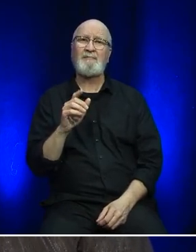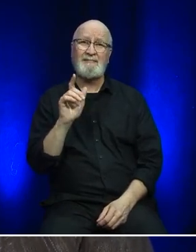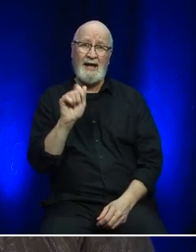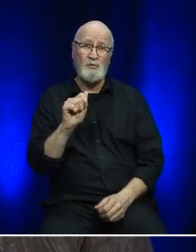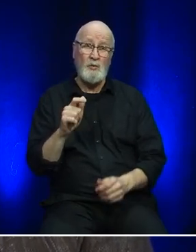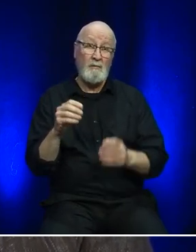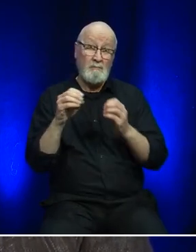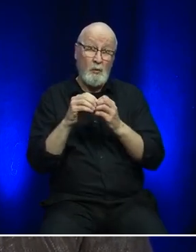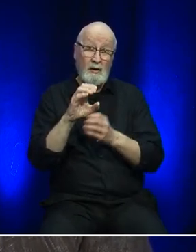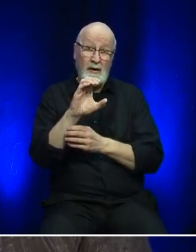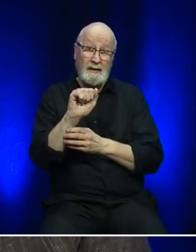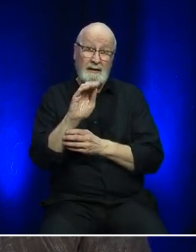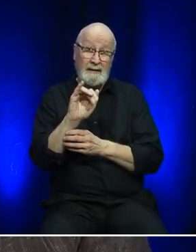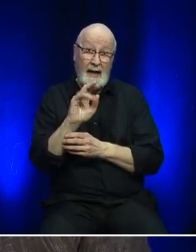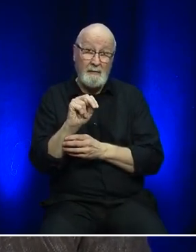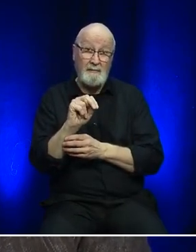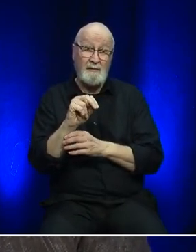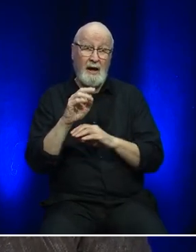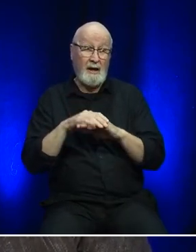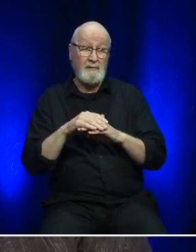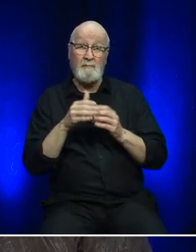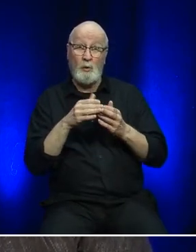cabins and berths on your existing ferries?